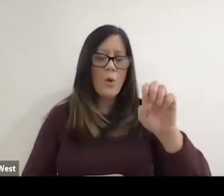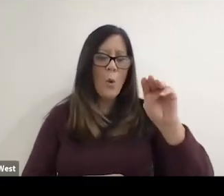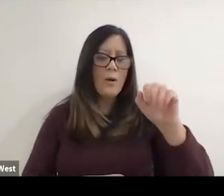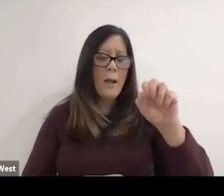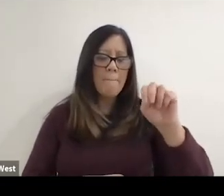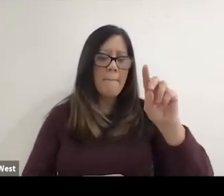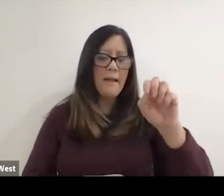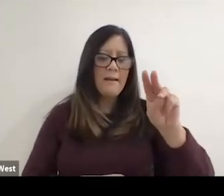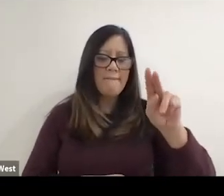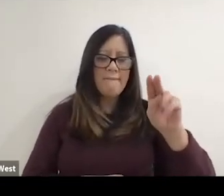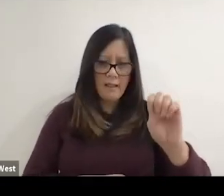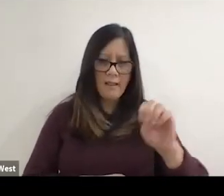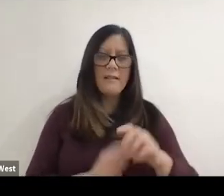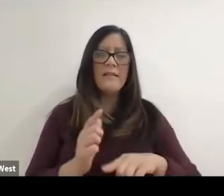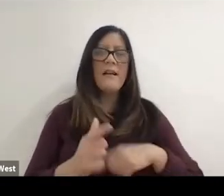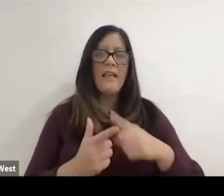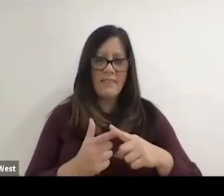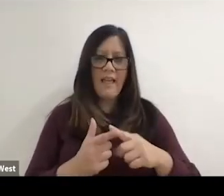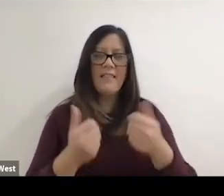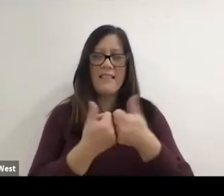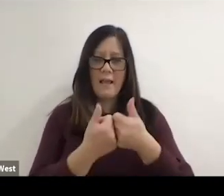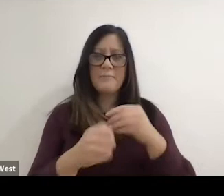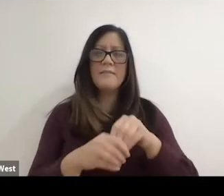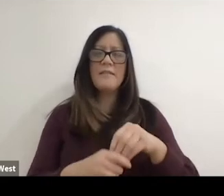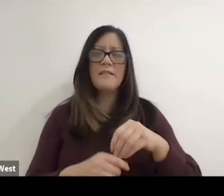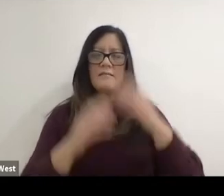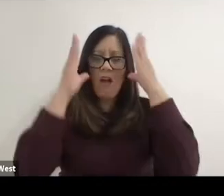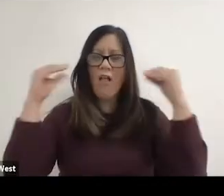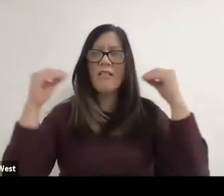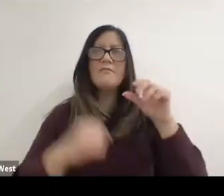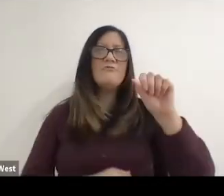and then the Paralympic Games in Holland Arnhem and had some success.